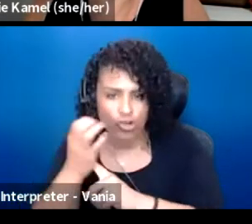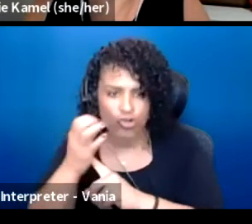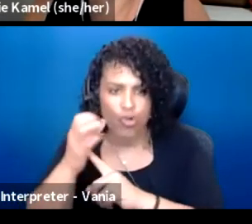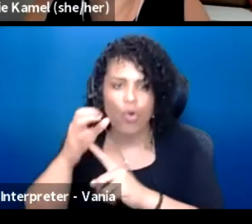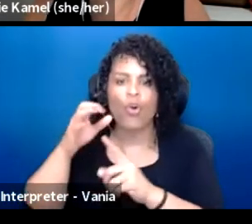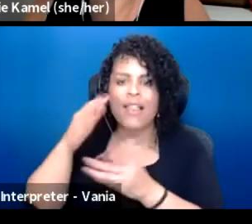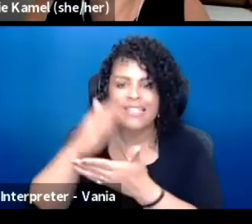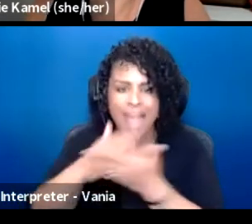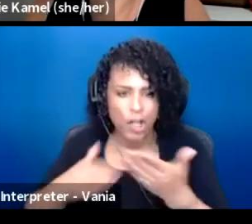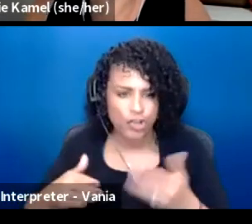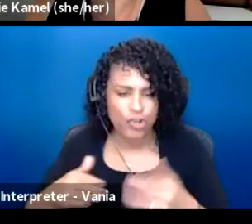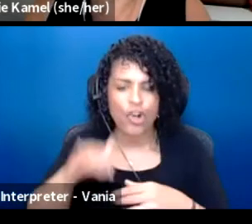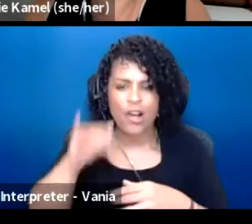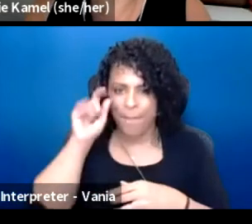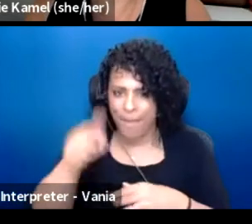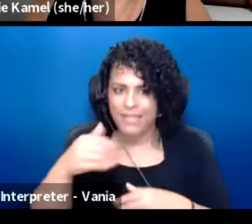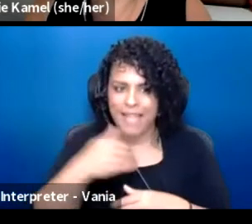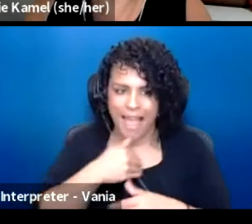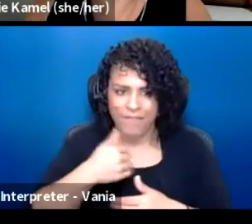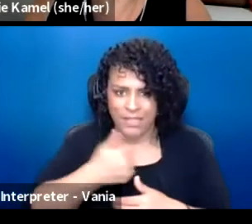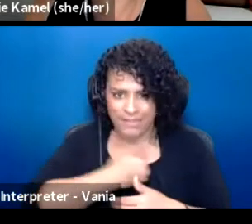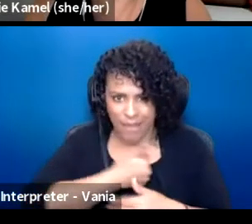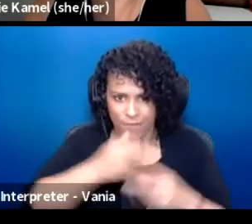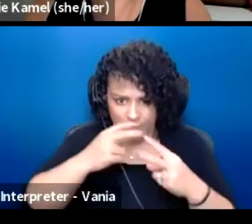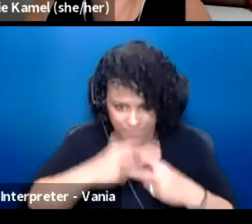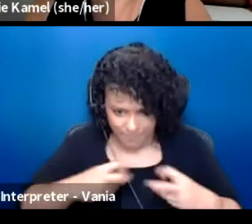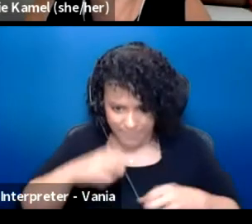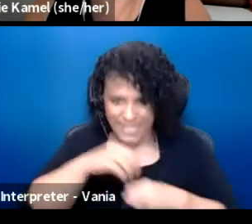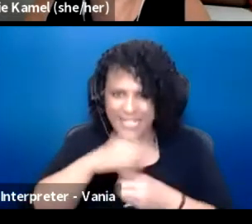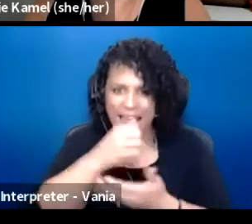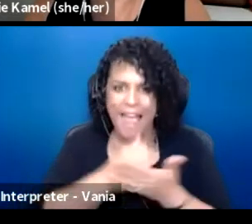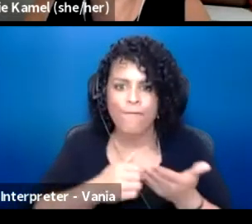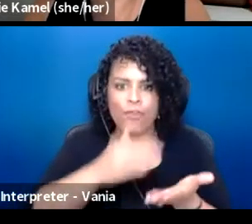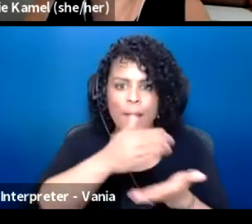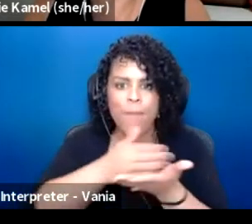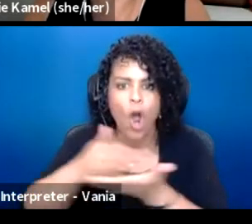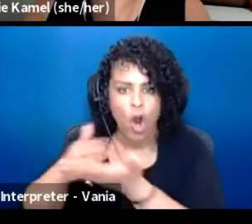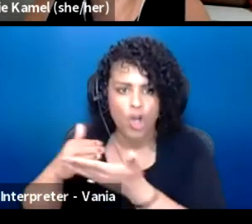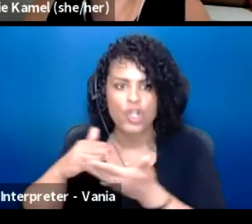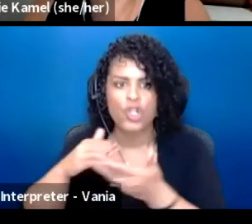of each and every organization. In order to qualify to even get funding